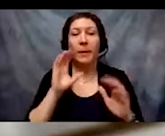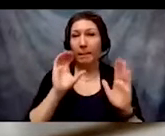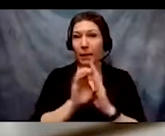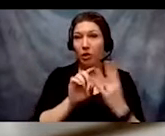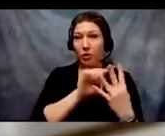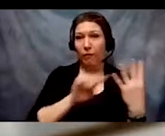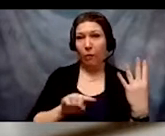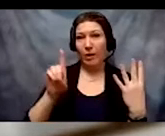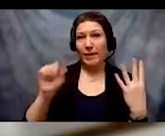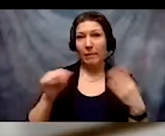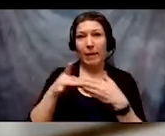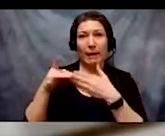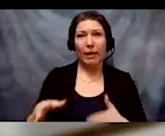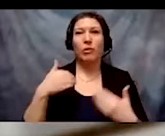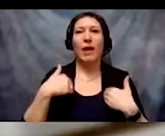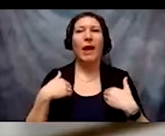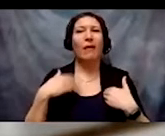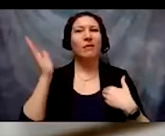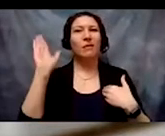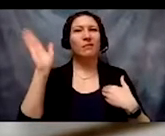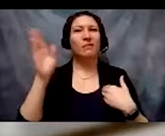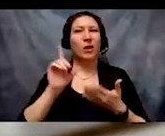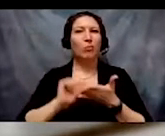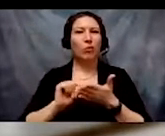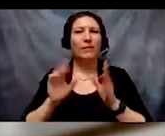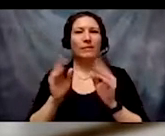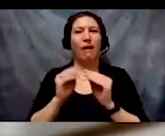holding a press conference at an airport in 1977 as